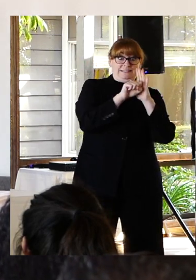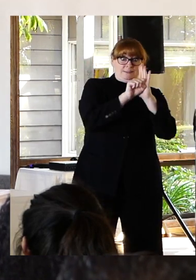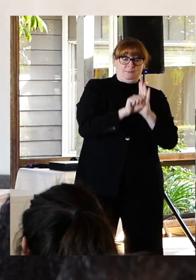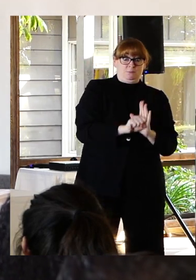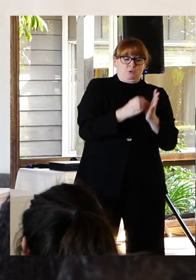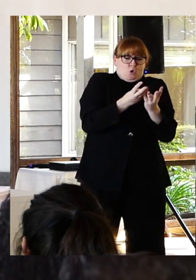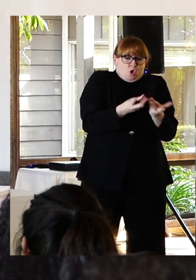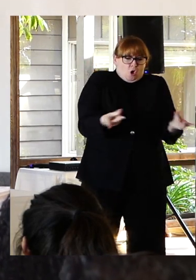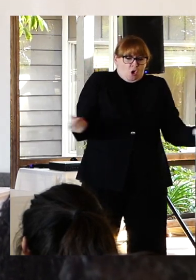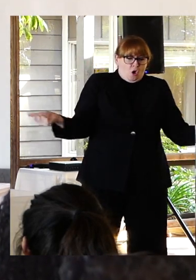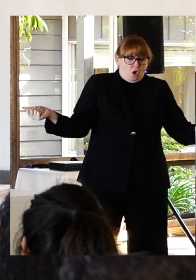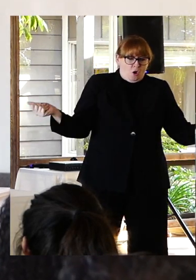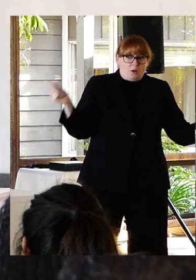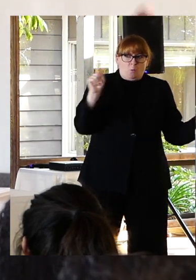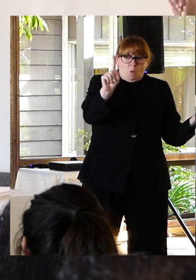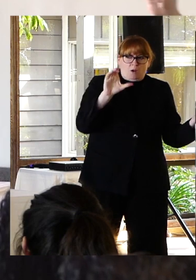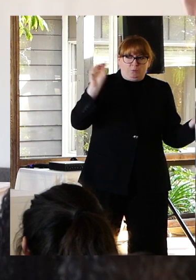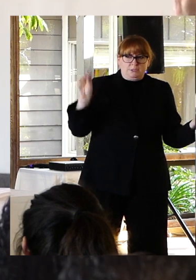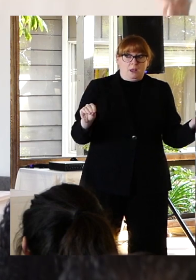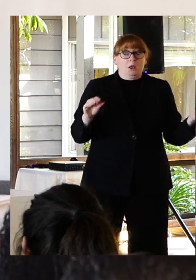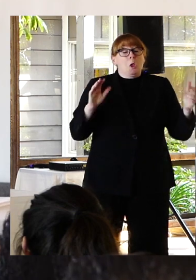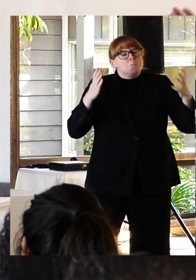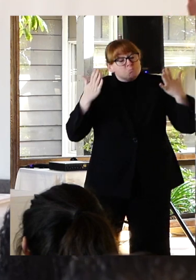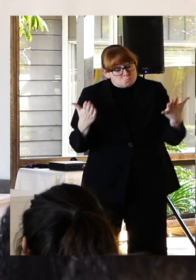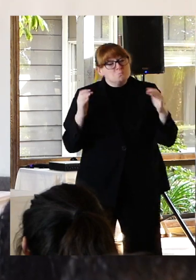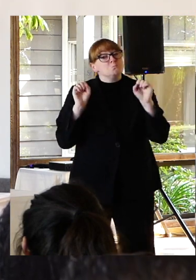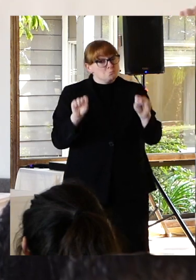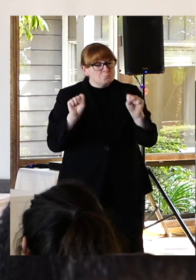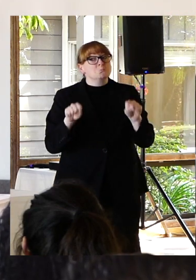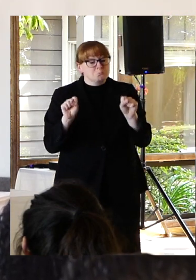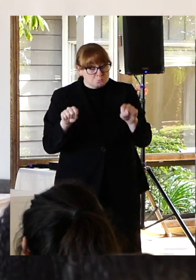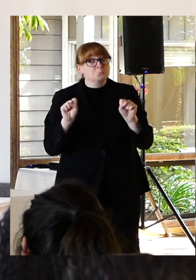And that's certainly possible for some of us and for those that it is I